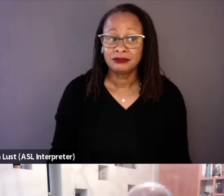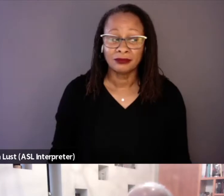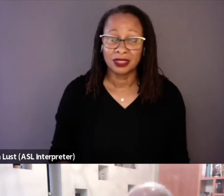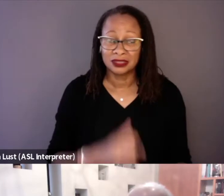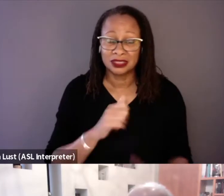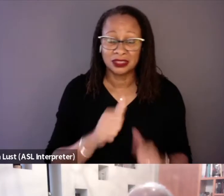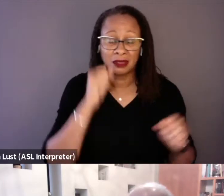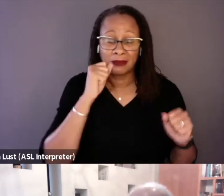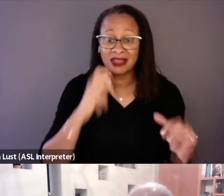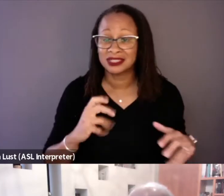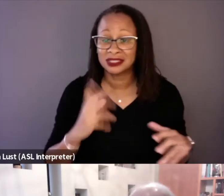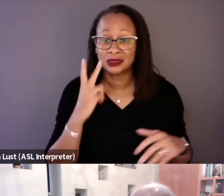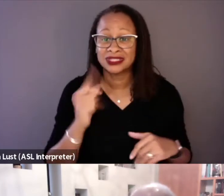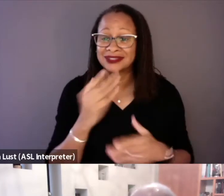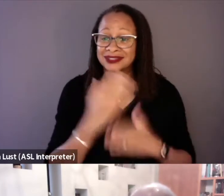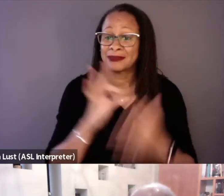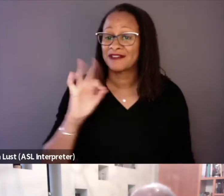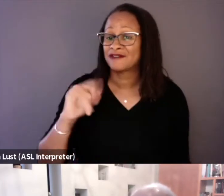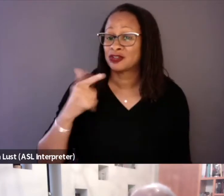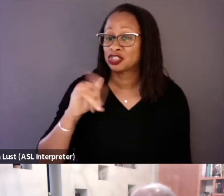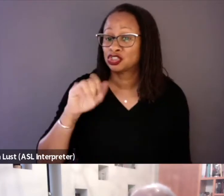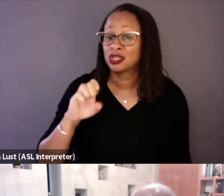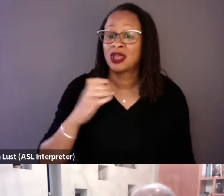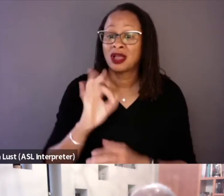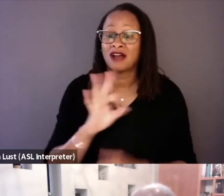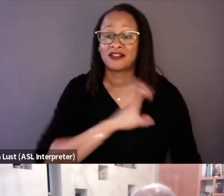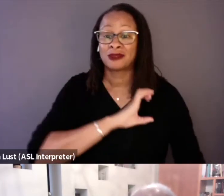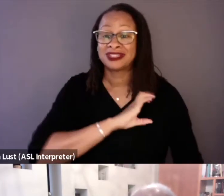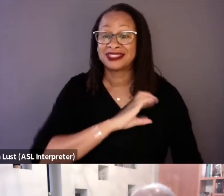So some of the footage of the cops outside the prison...